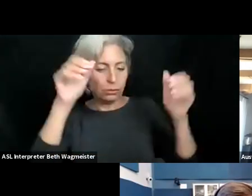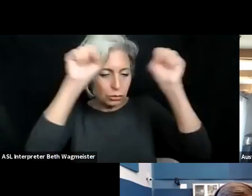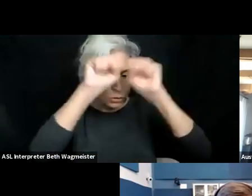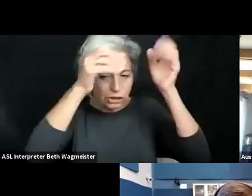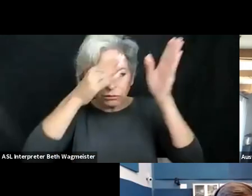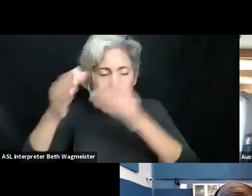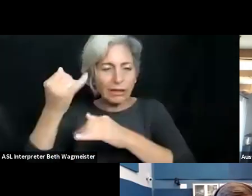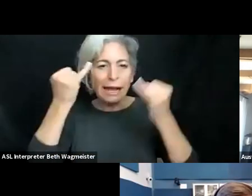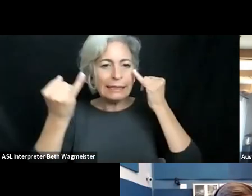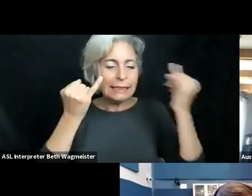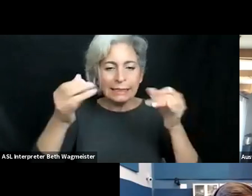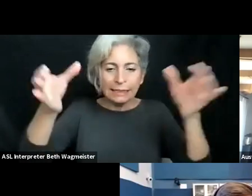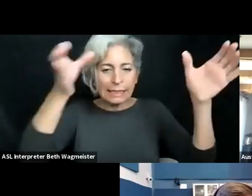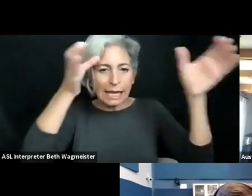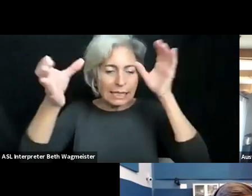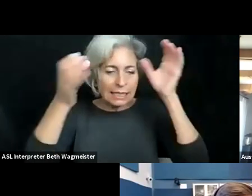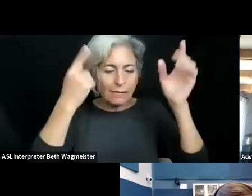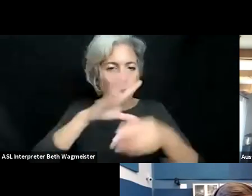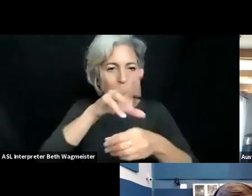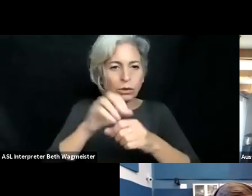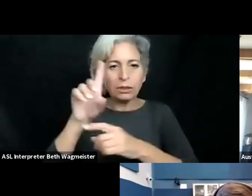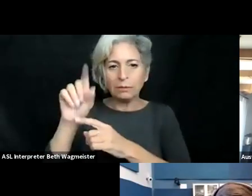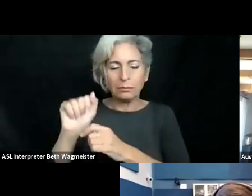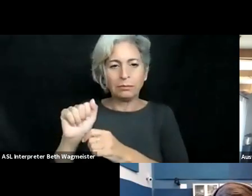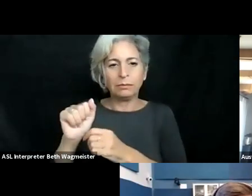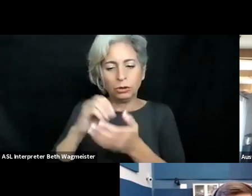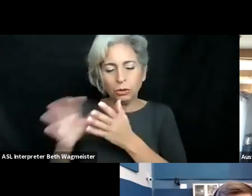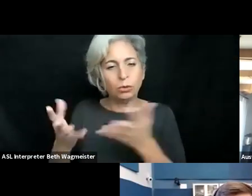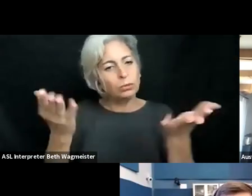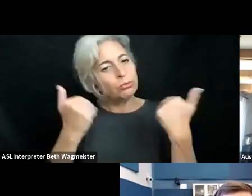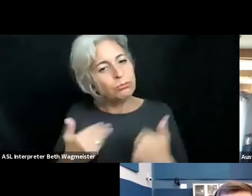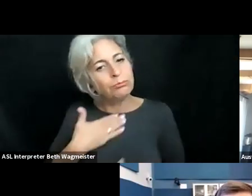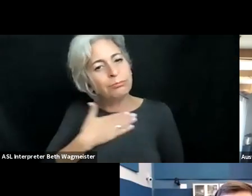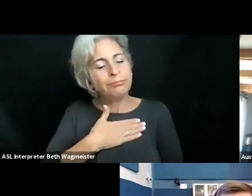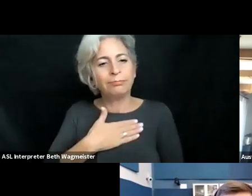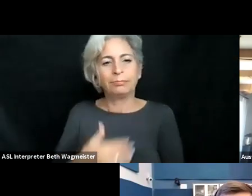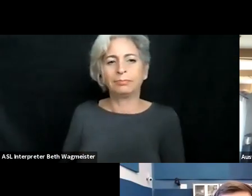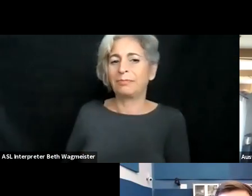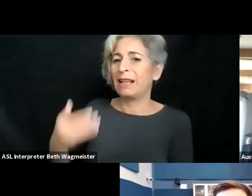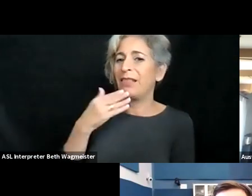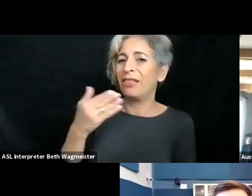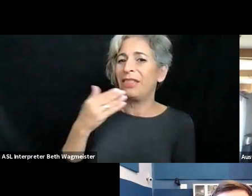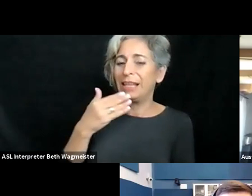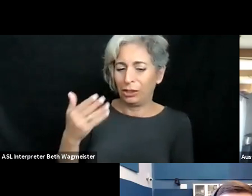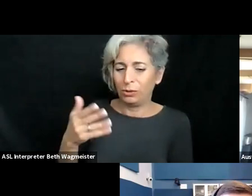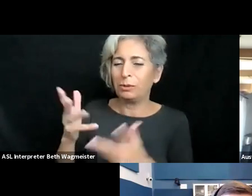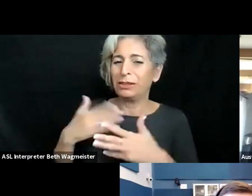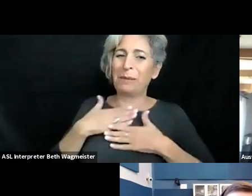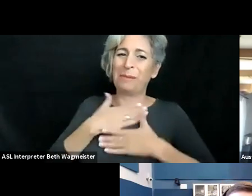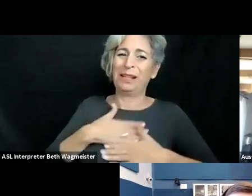awake, perhaps you can start and give us some insights in your strategic ideas, concepts for the inclusion of students with